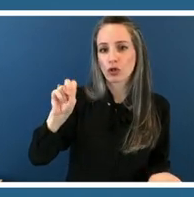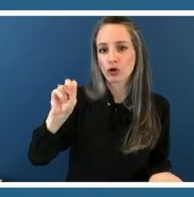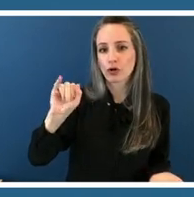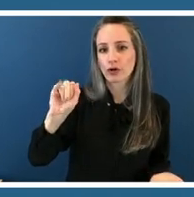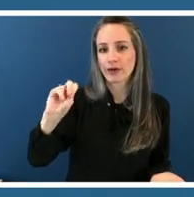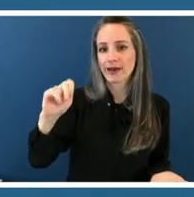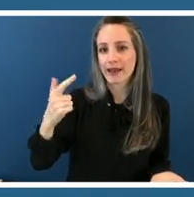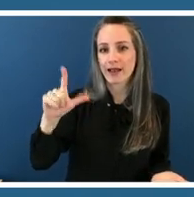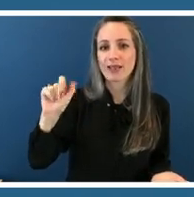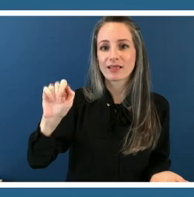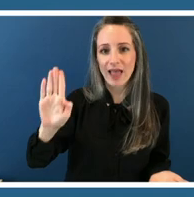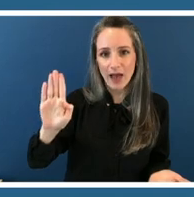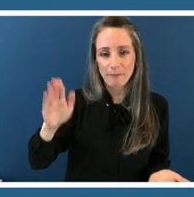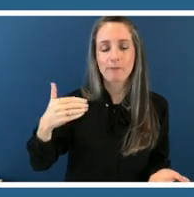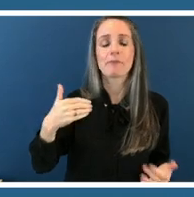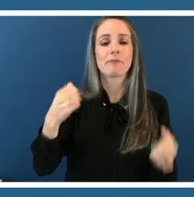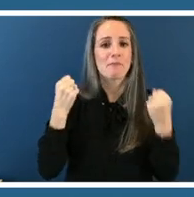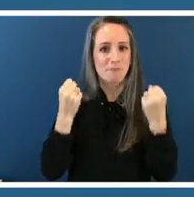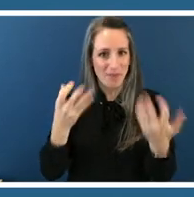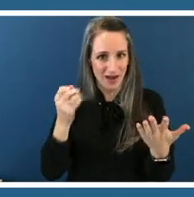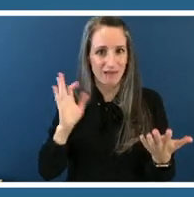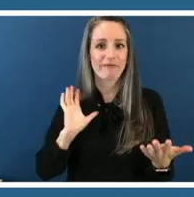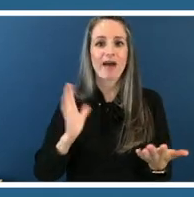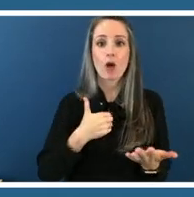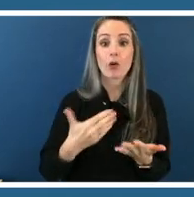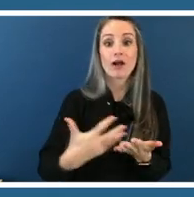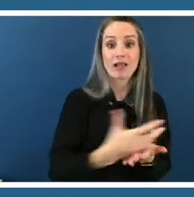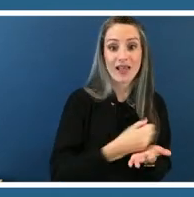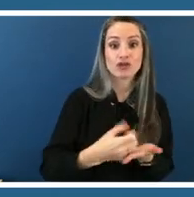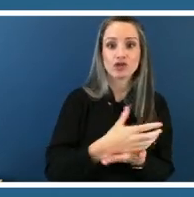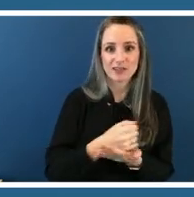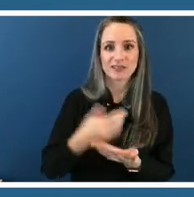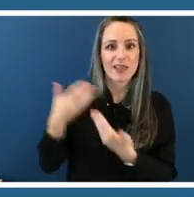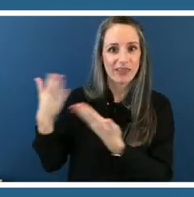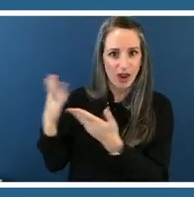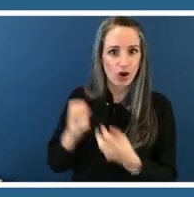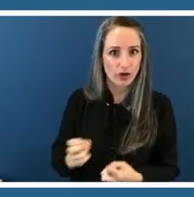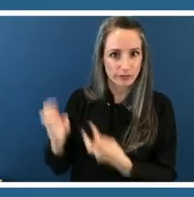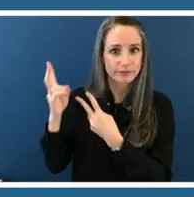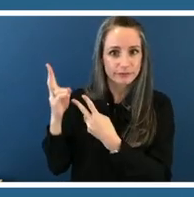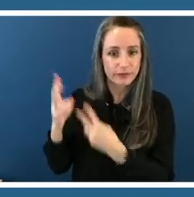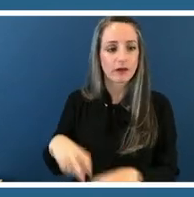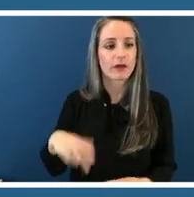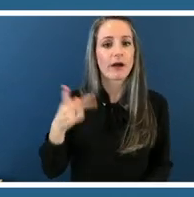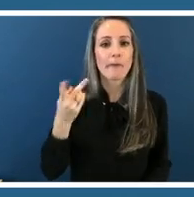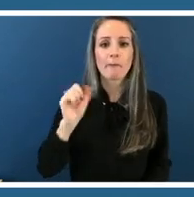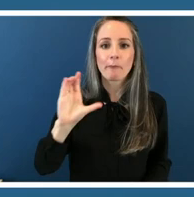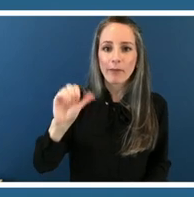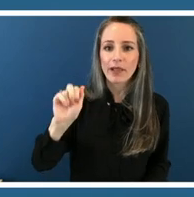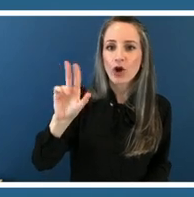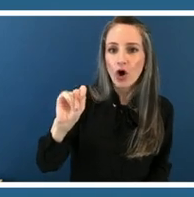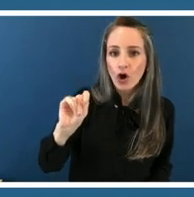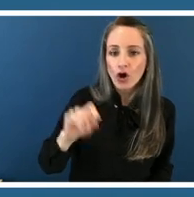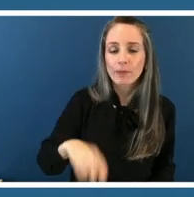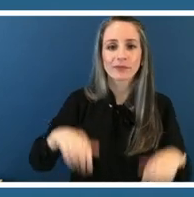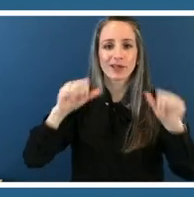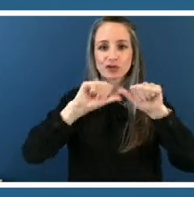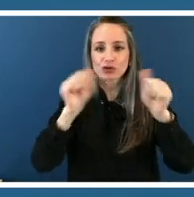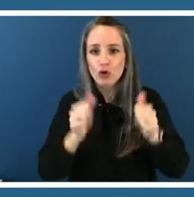on it um so including like our public art and sculptures and there's actually a